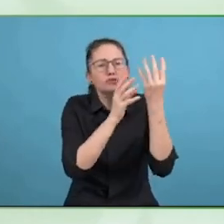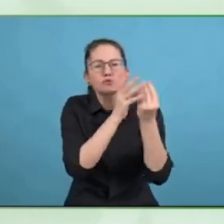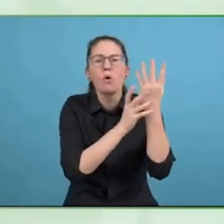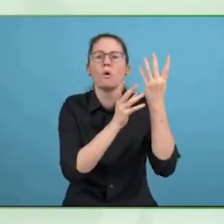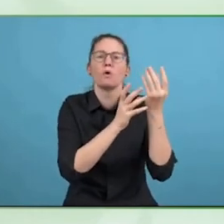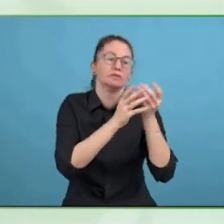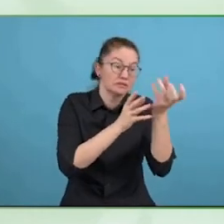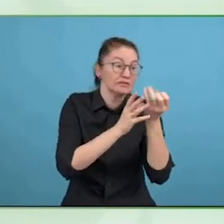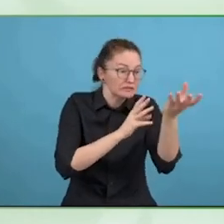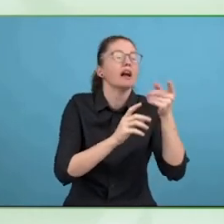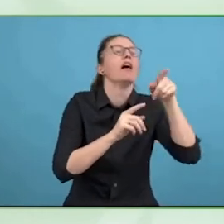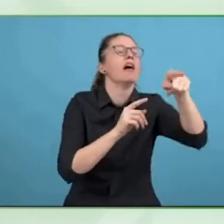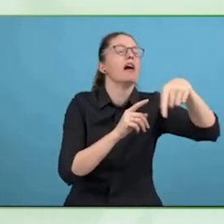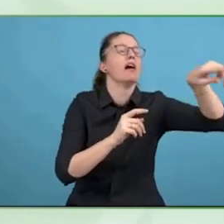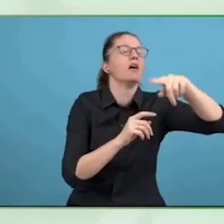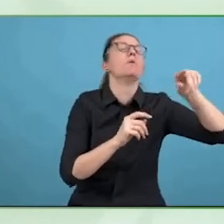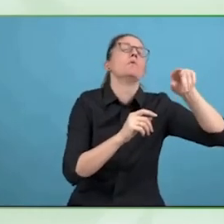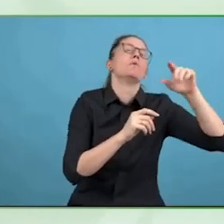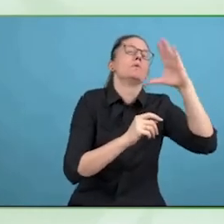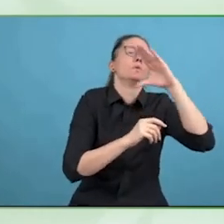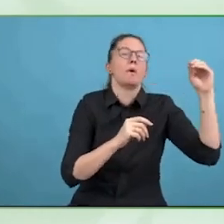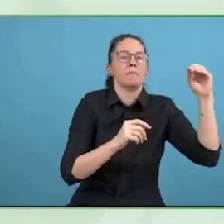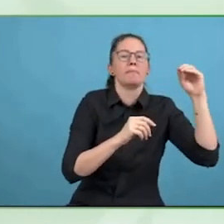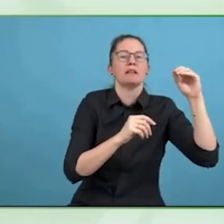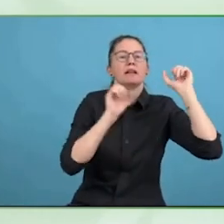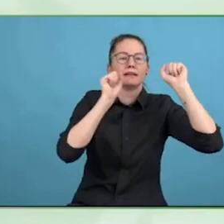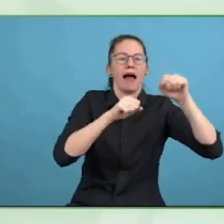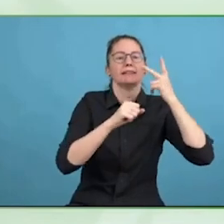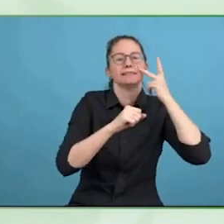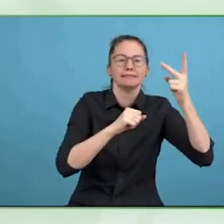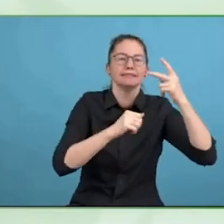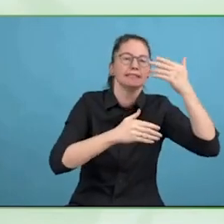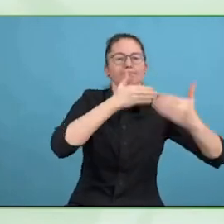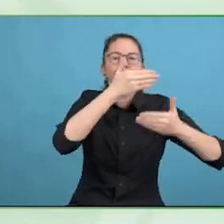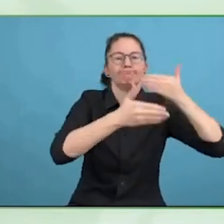maths and you can see this goes well in all of the markets, this is